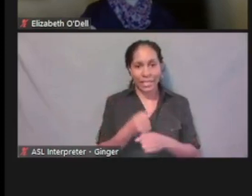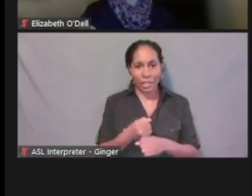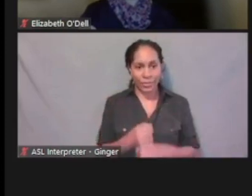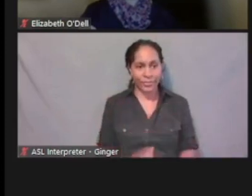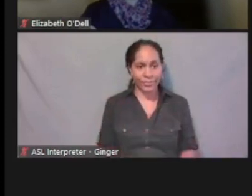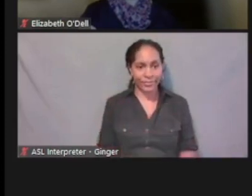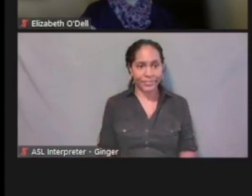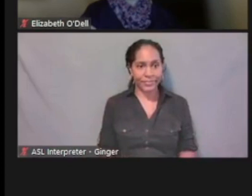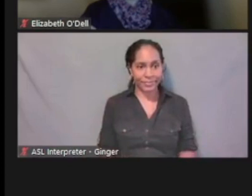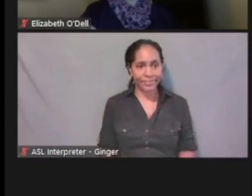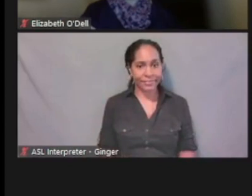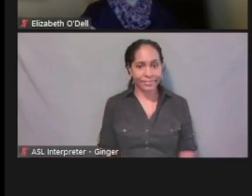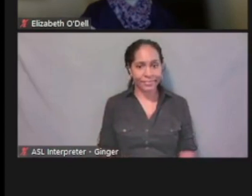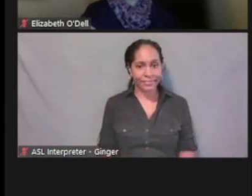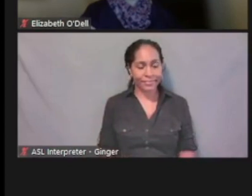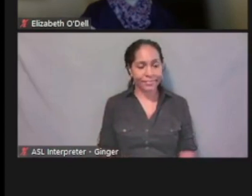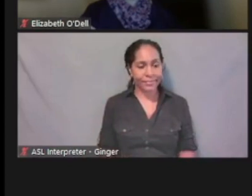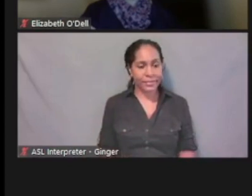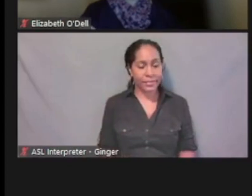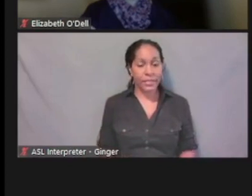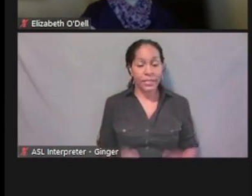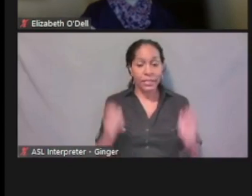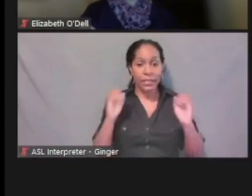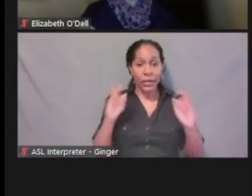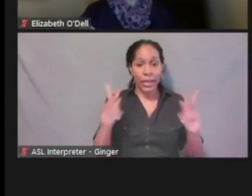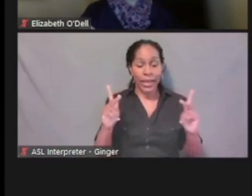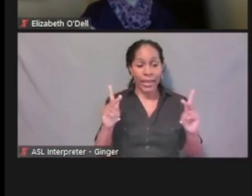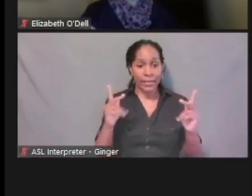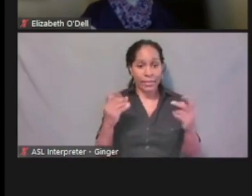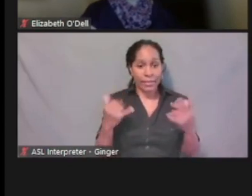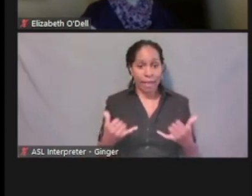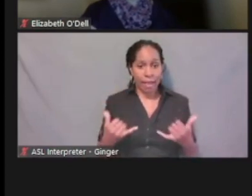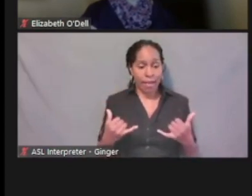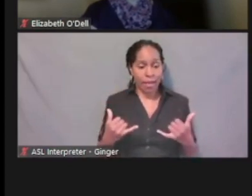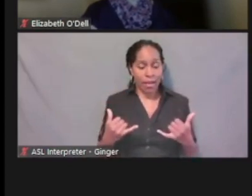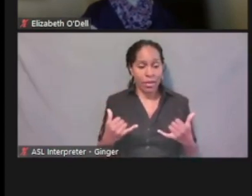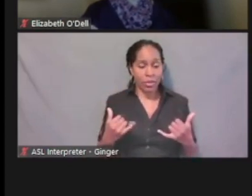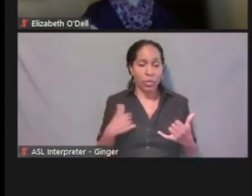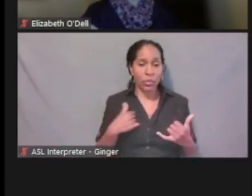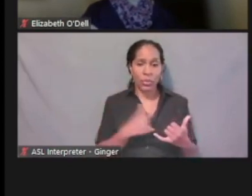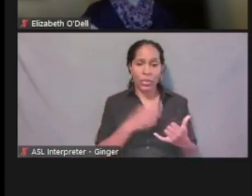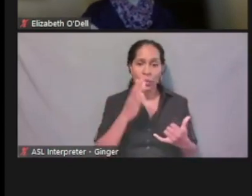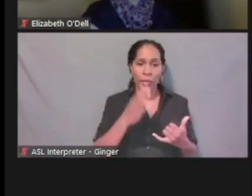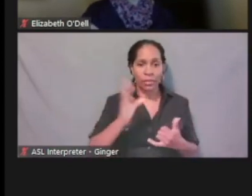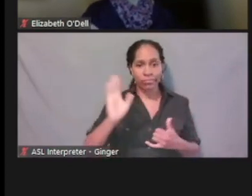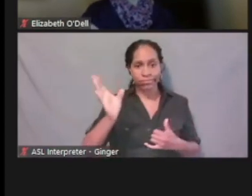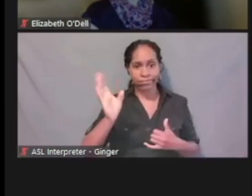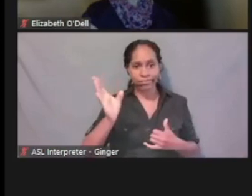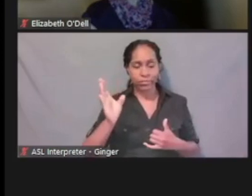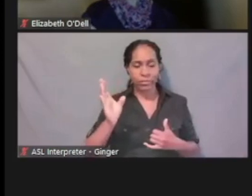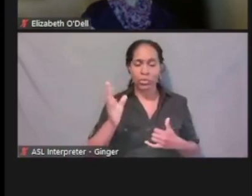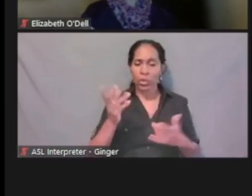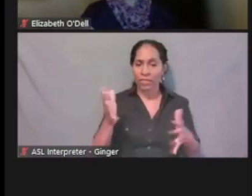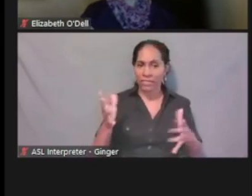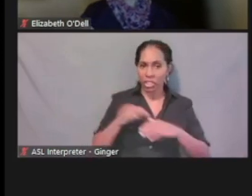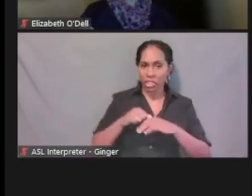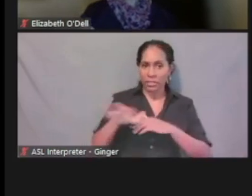Okay, from here we kind of wanted to go over, now we've submitted the application I guess let me go here.